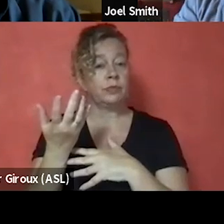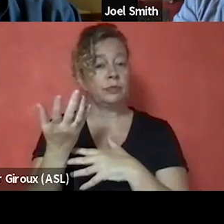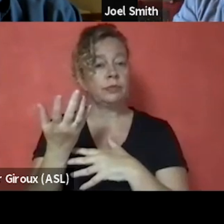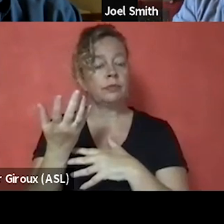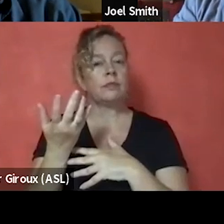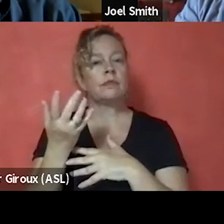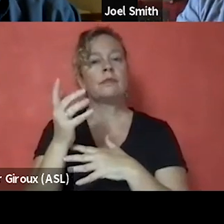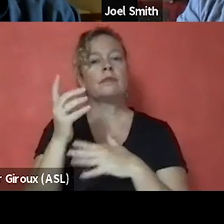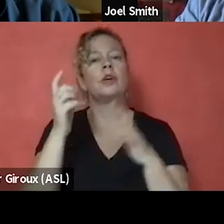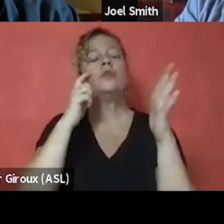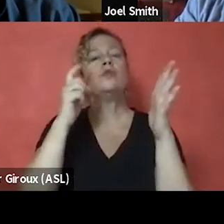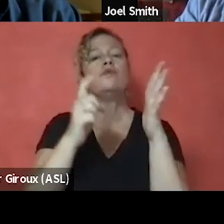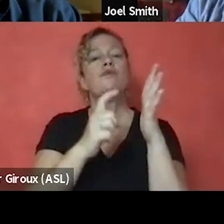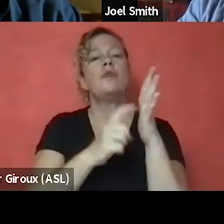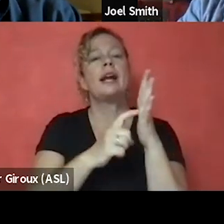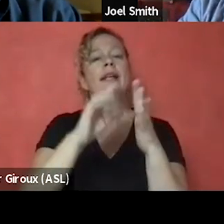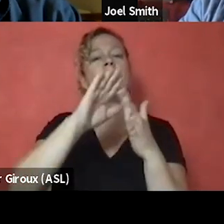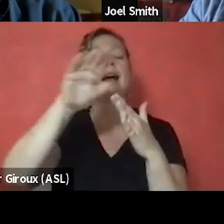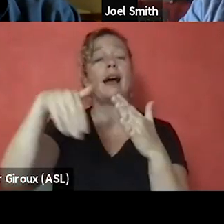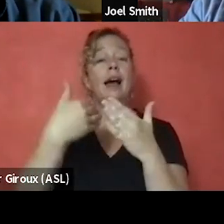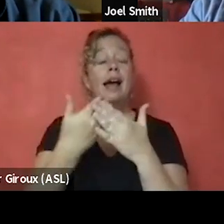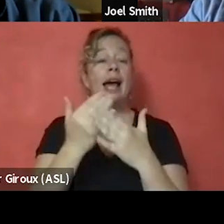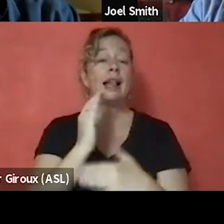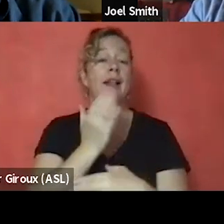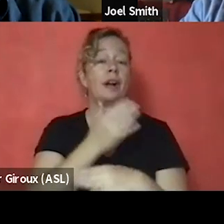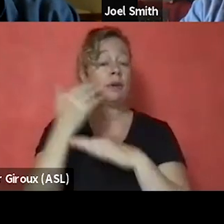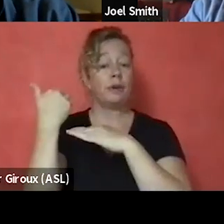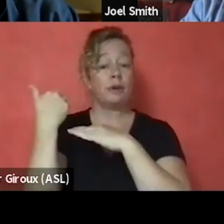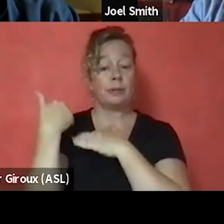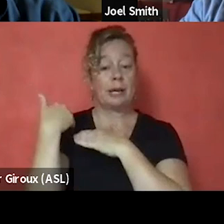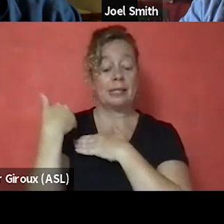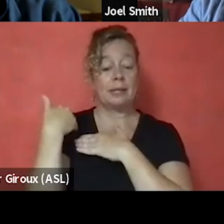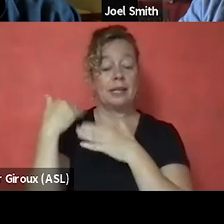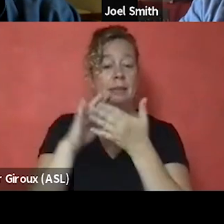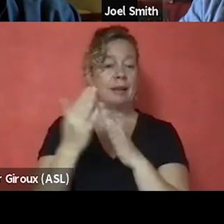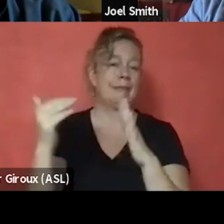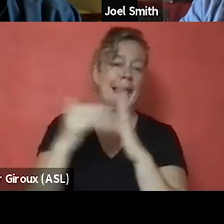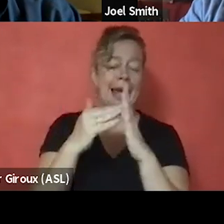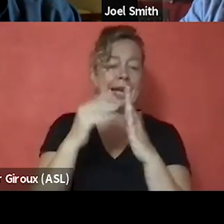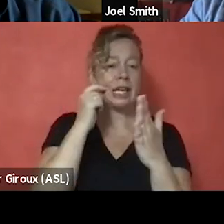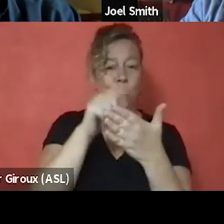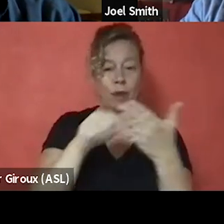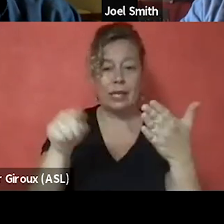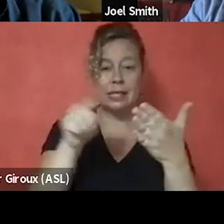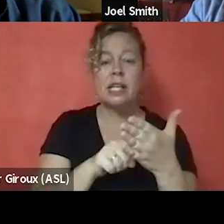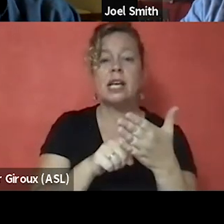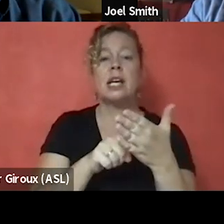that it's all of our responsibilities to be anti-racist. And it's everybody's responsibility to work further for racial equity.